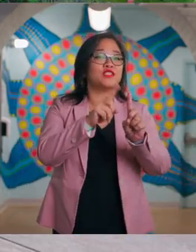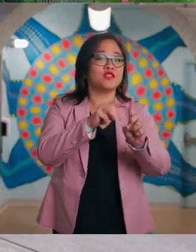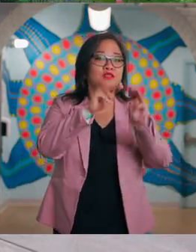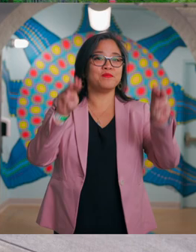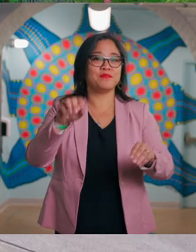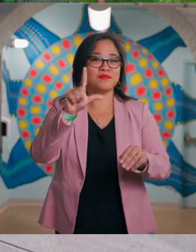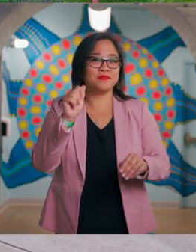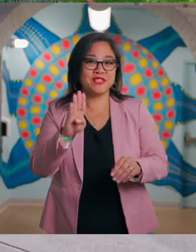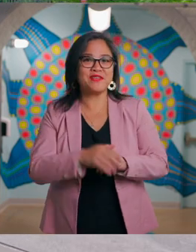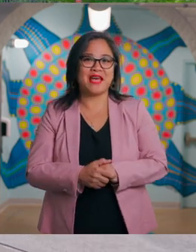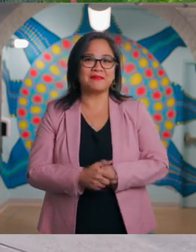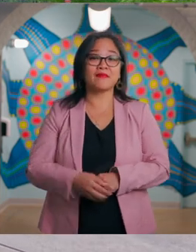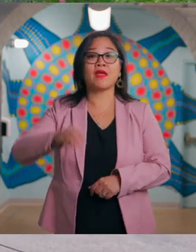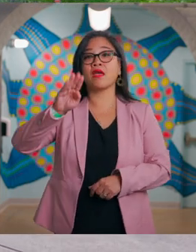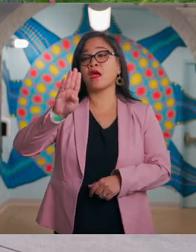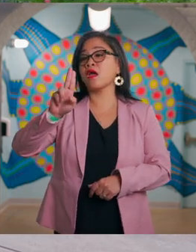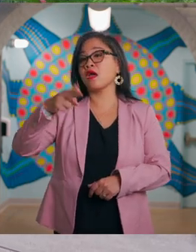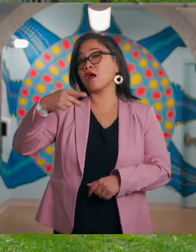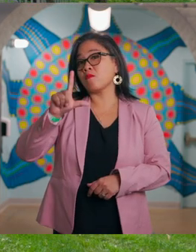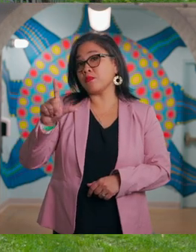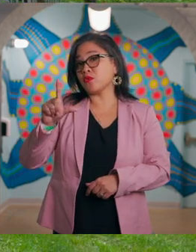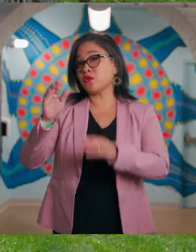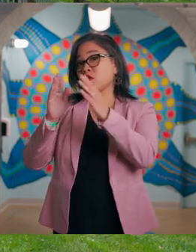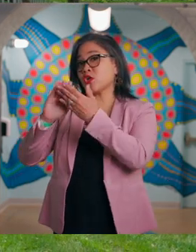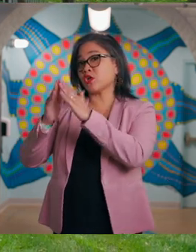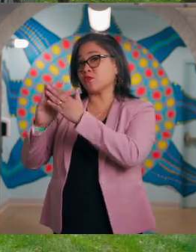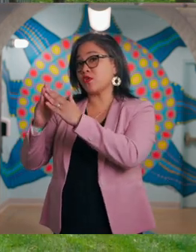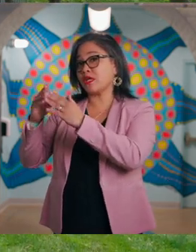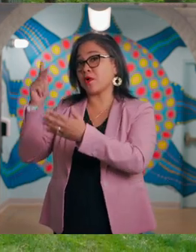Buhl Community Park is on your right.